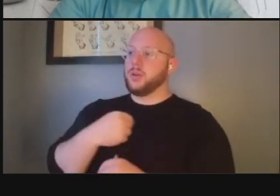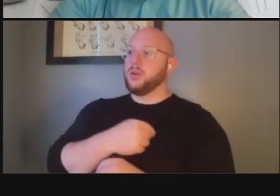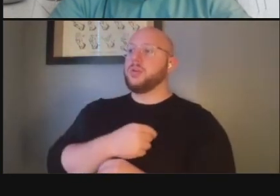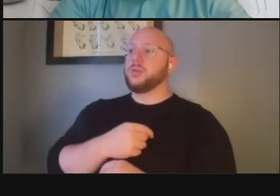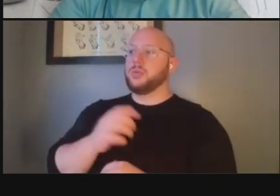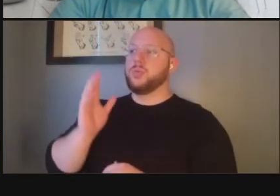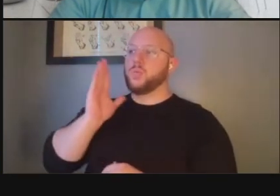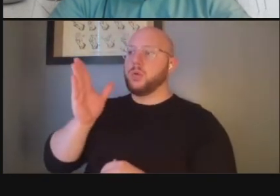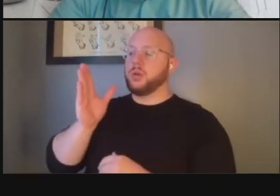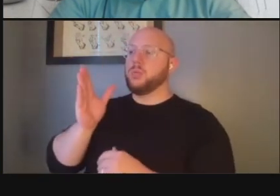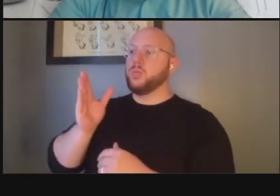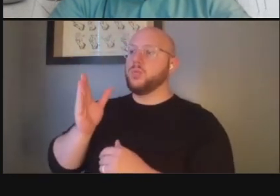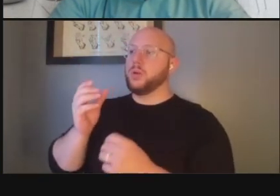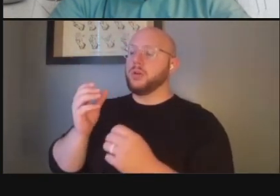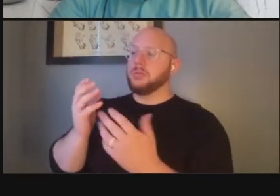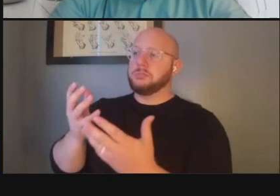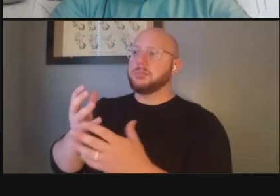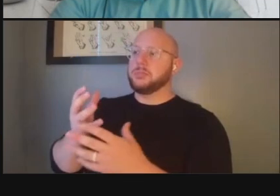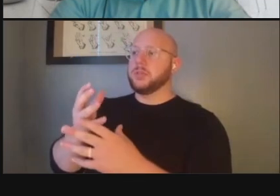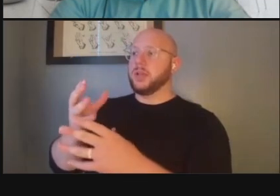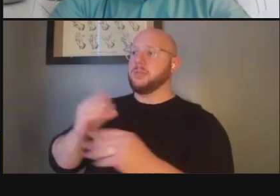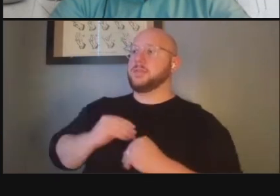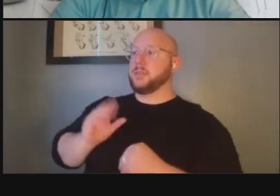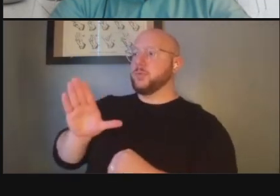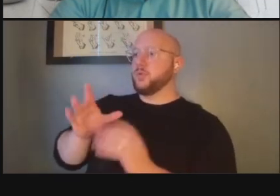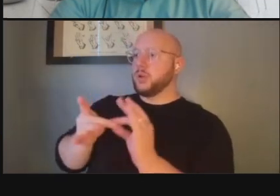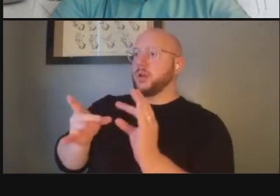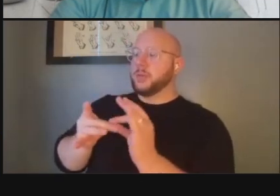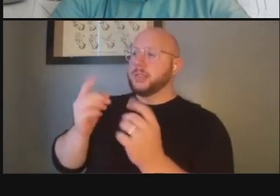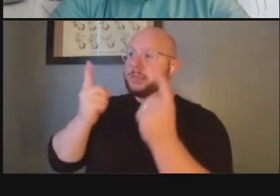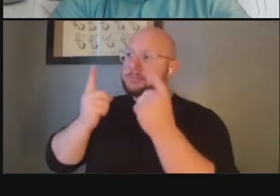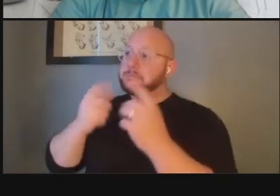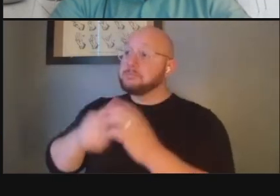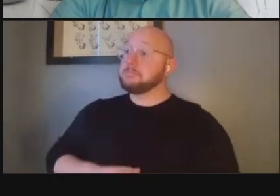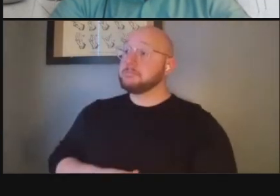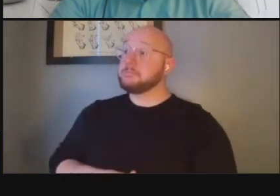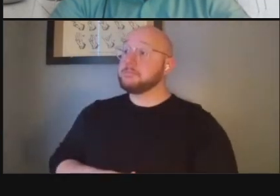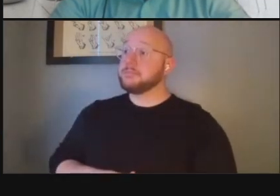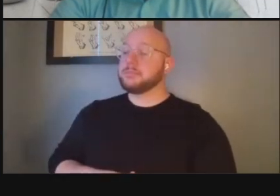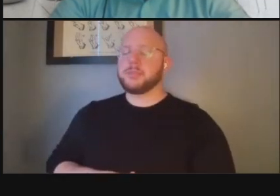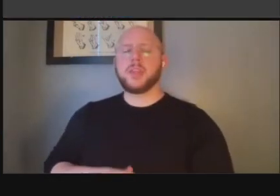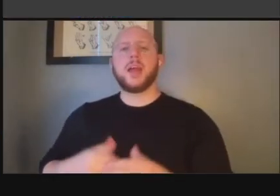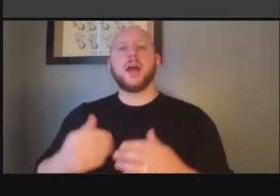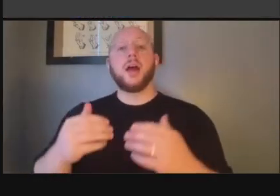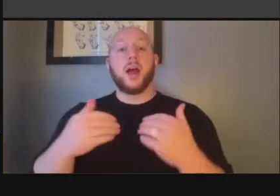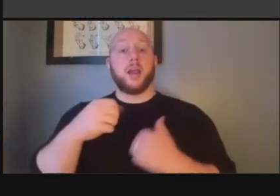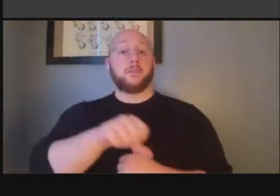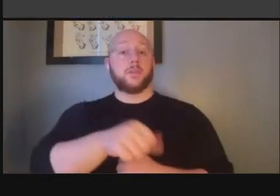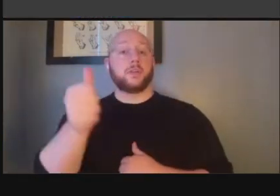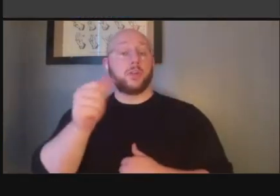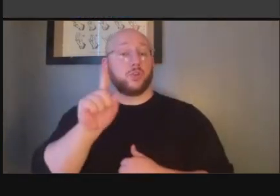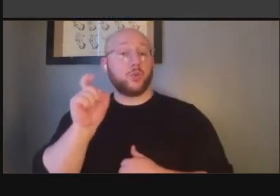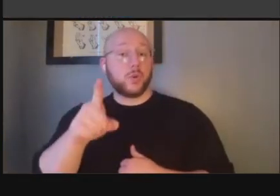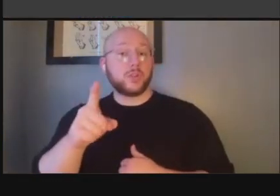we'll take that into consideration thank you i have another question uh what about windham park